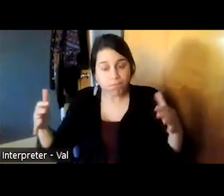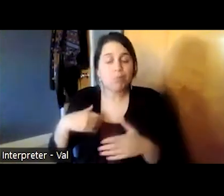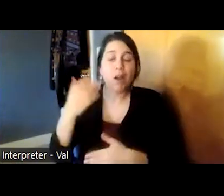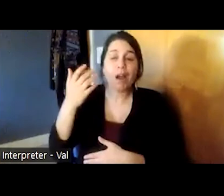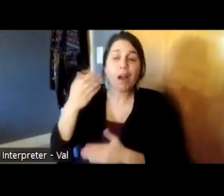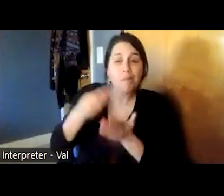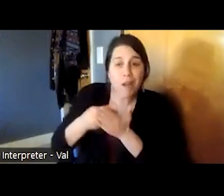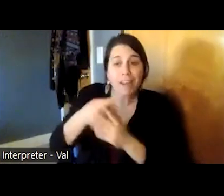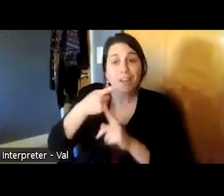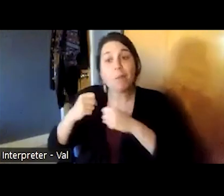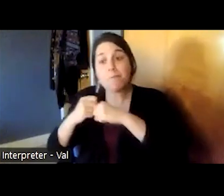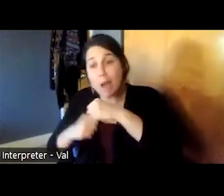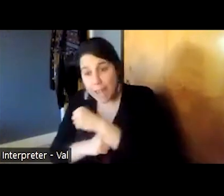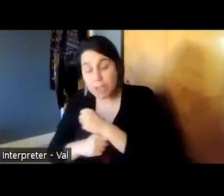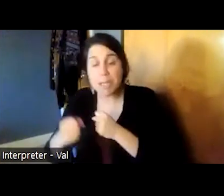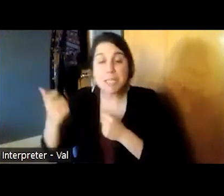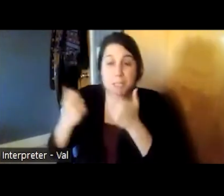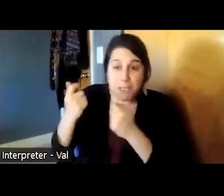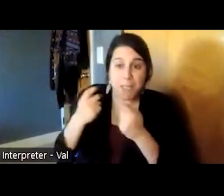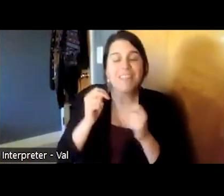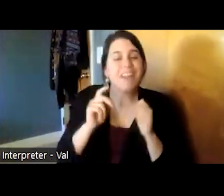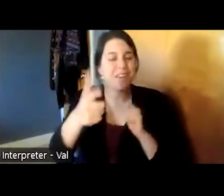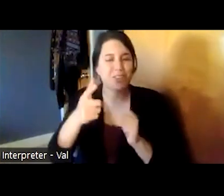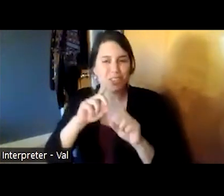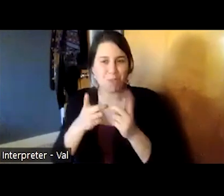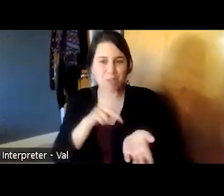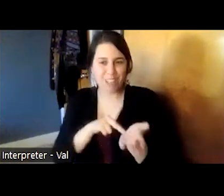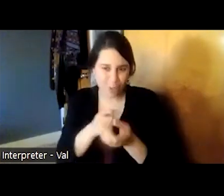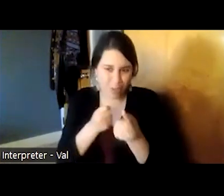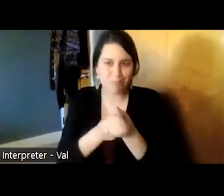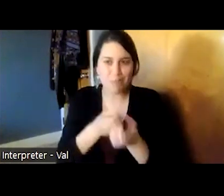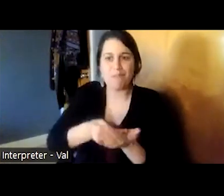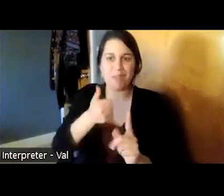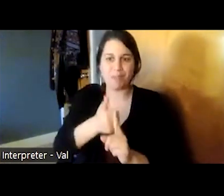from the department of psychiatry itself to this day probably the majority of psychologists who